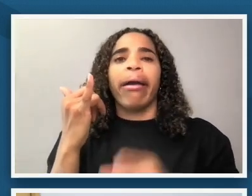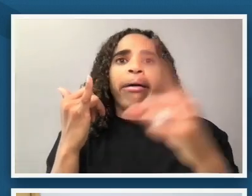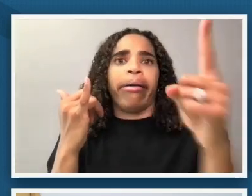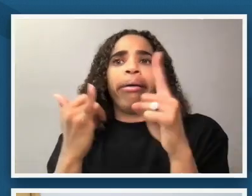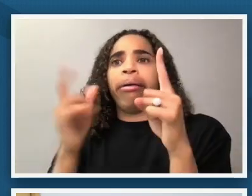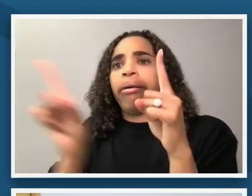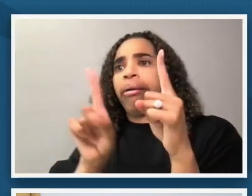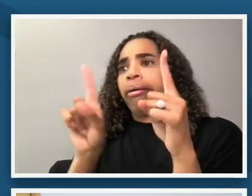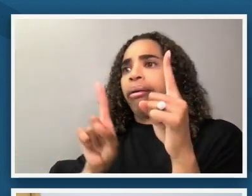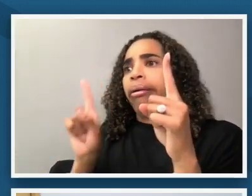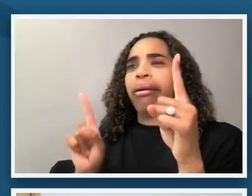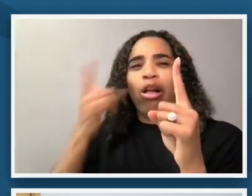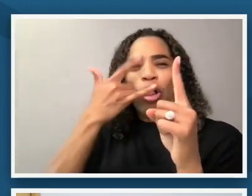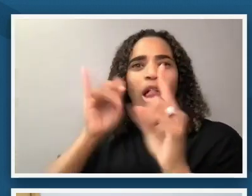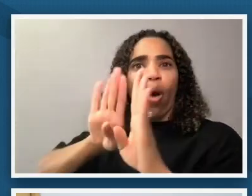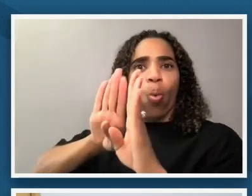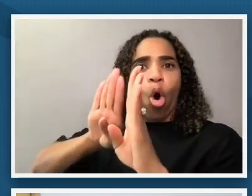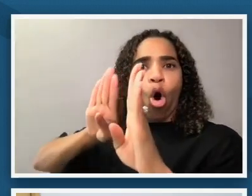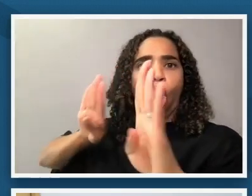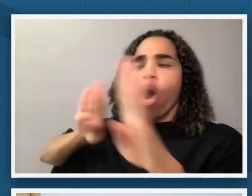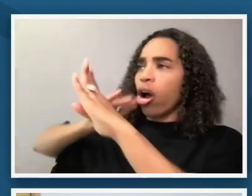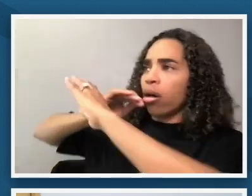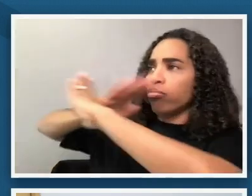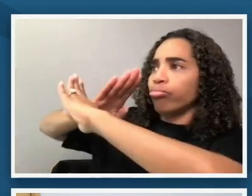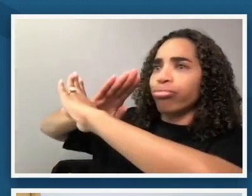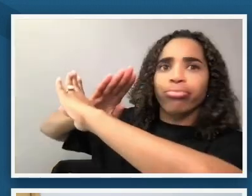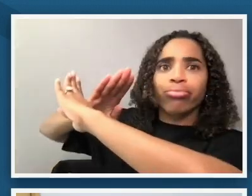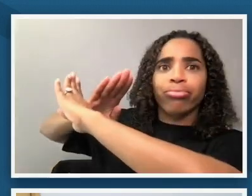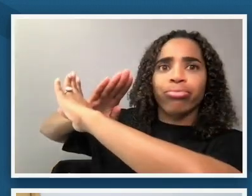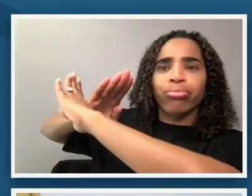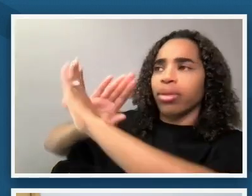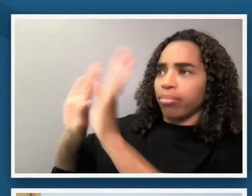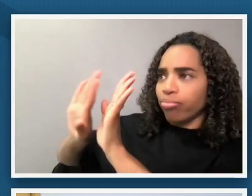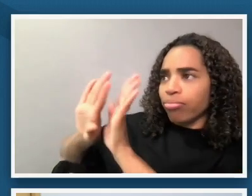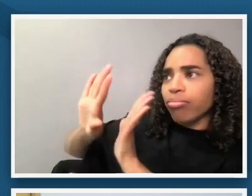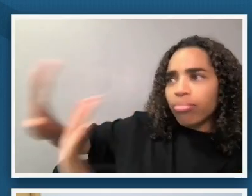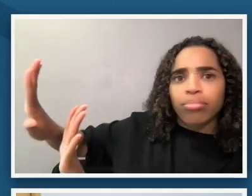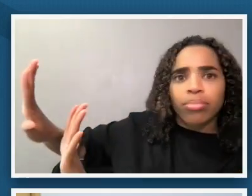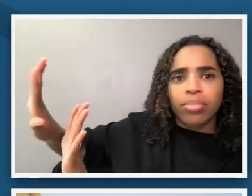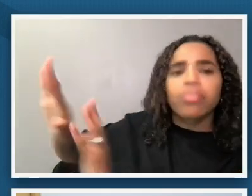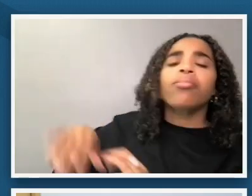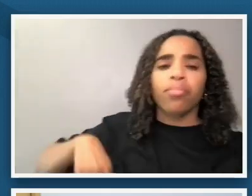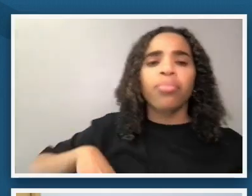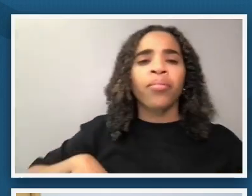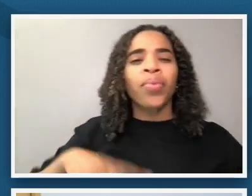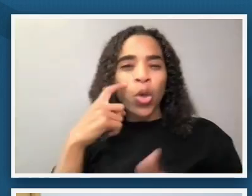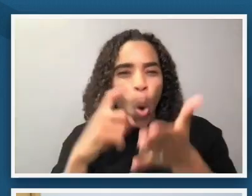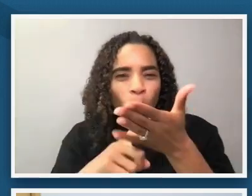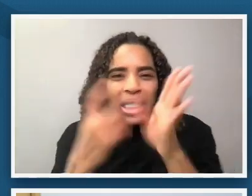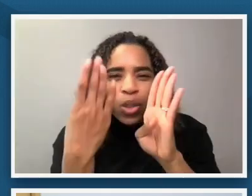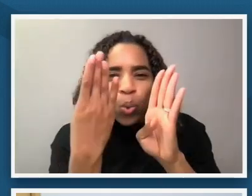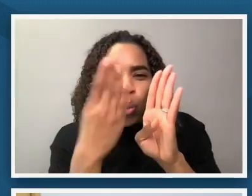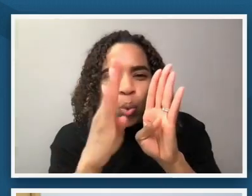block you know and further into their space there you know with us seeing the door